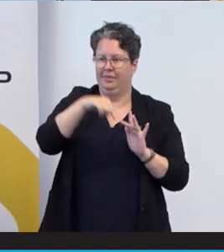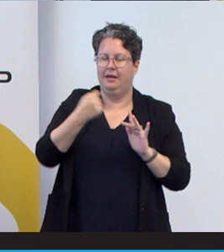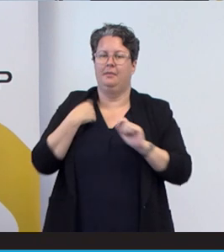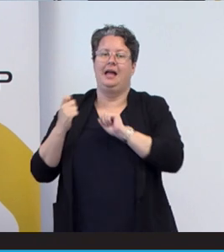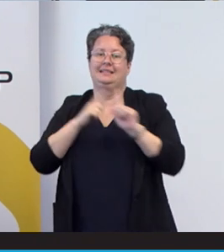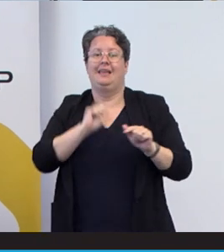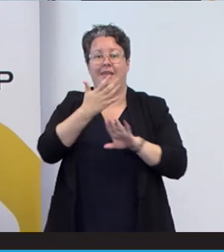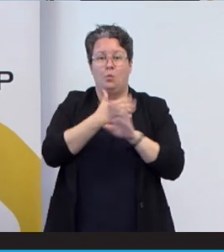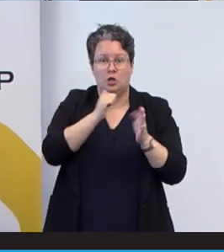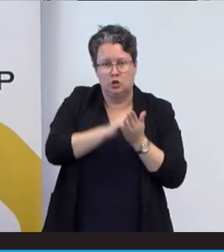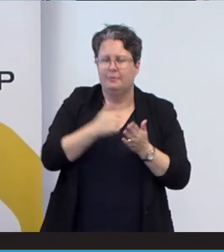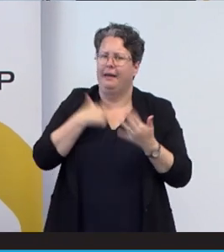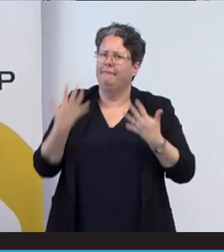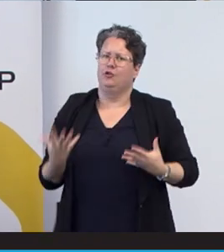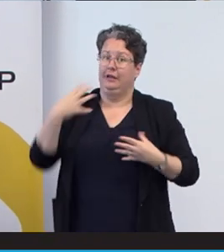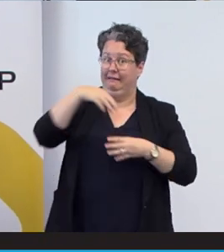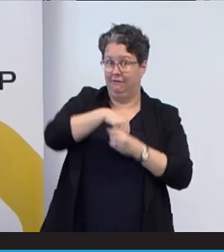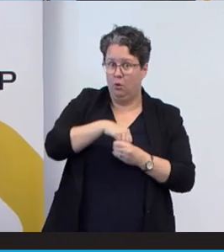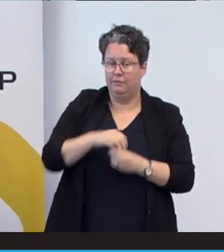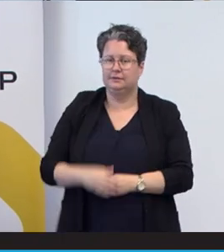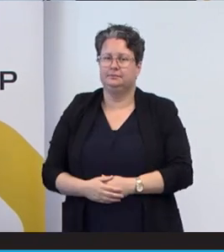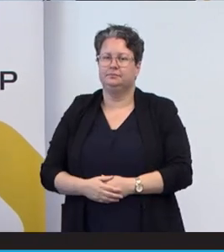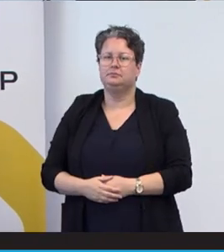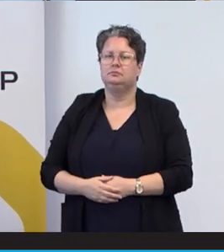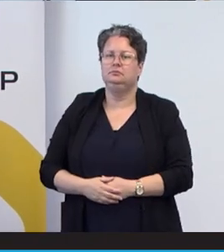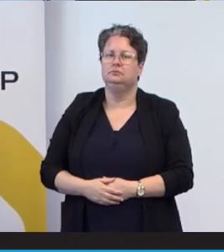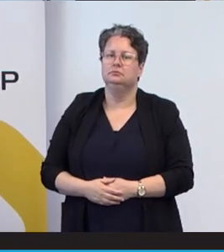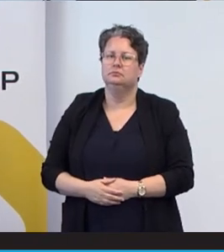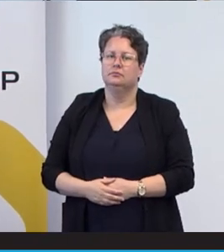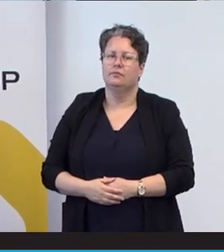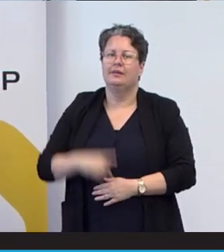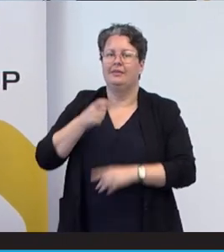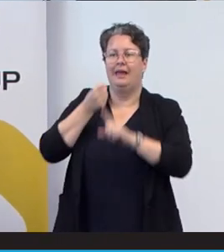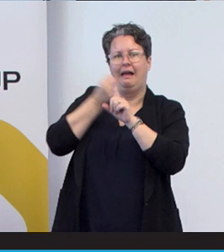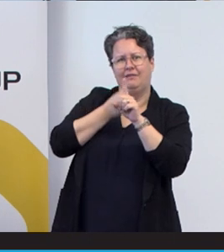I get involved and and she should have advocate and teach us about the culture